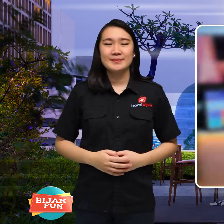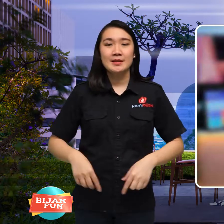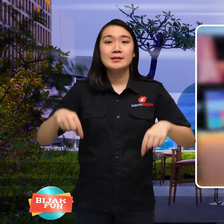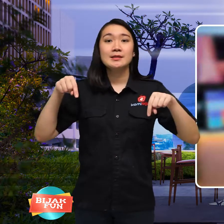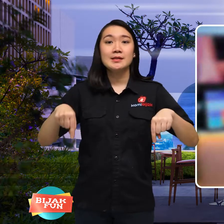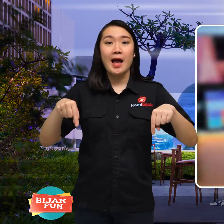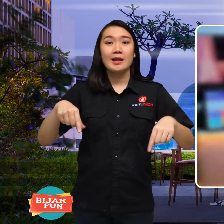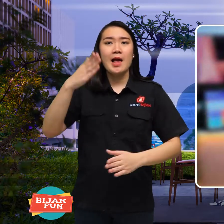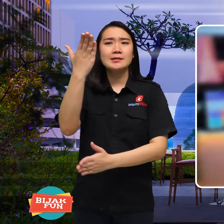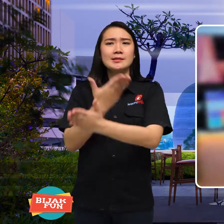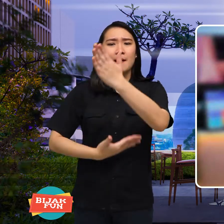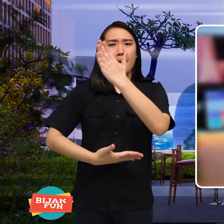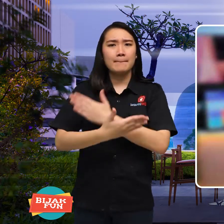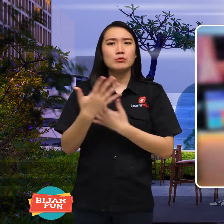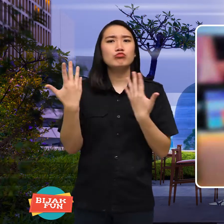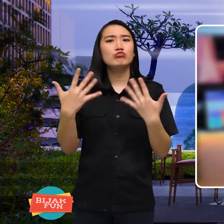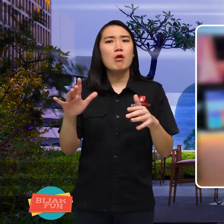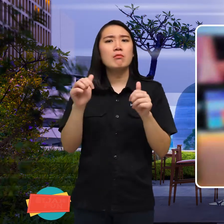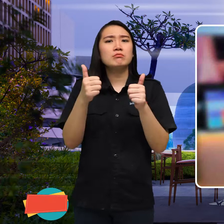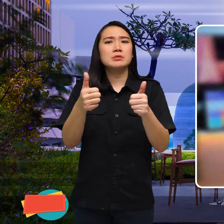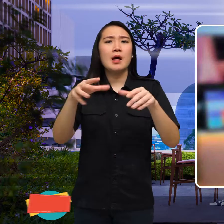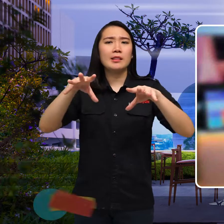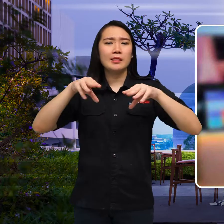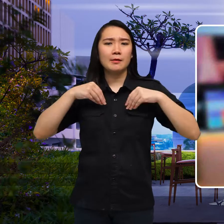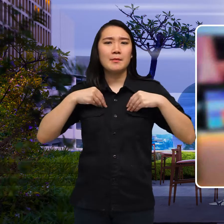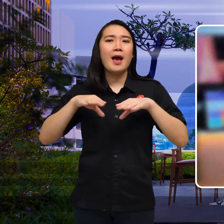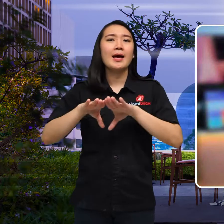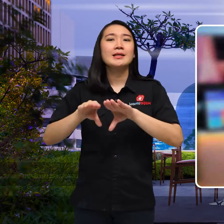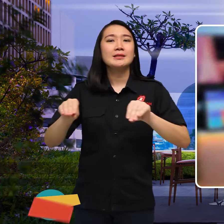now disability is acceptable for work,